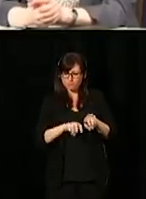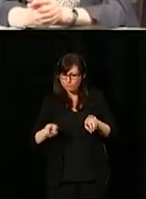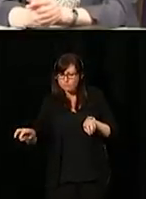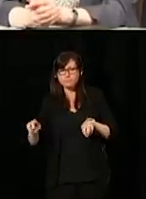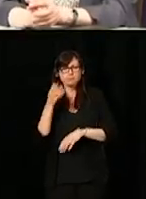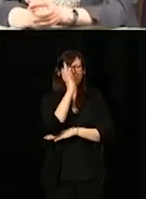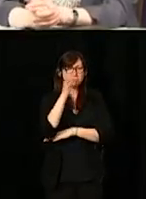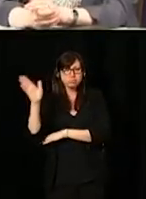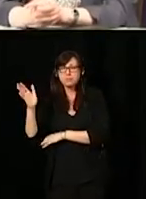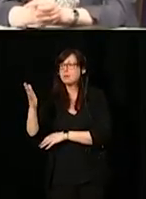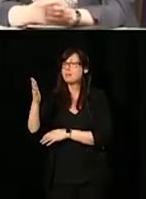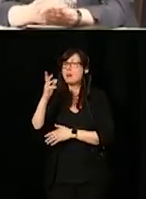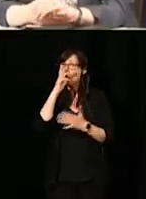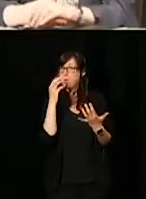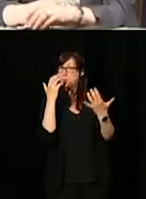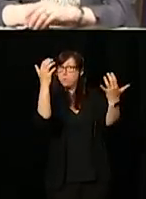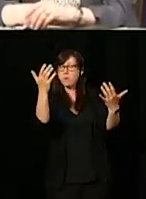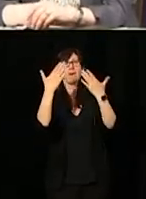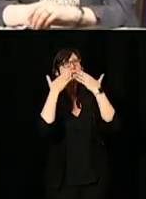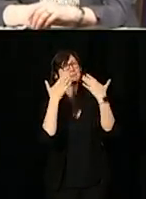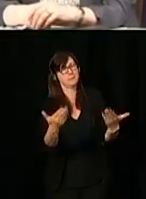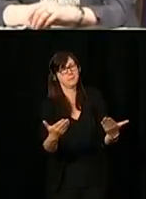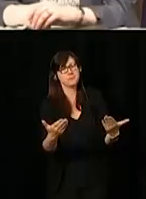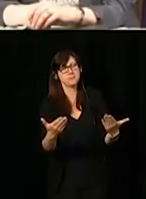Thank you to all of you for joining.